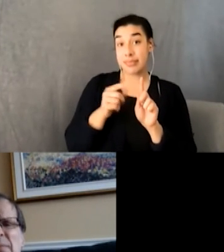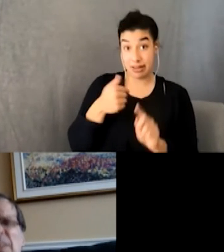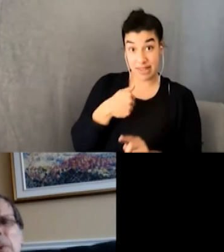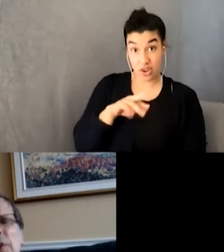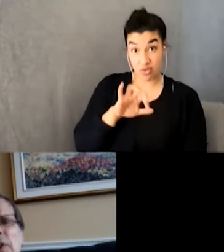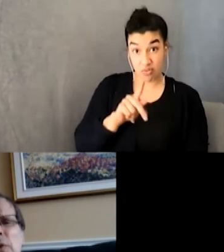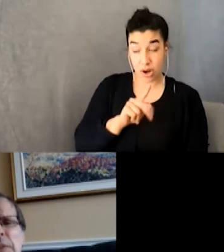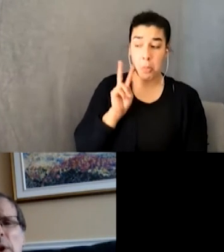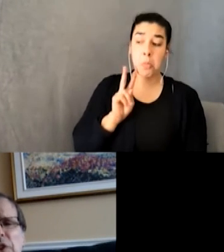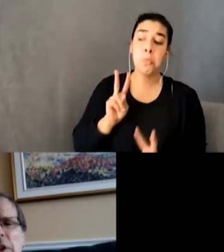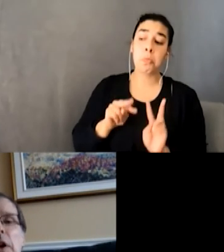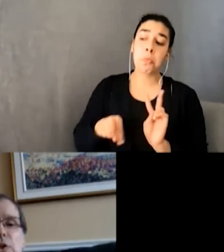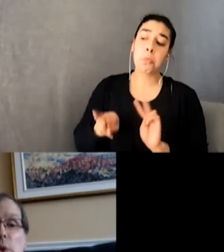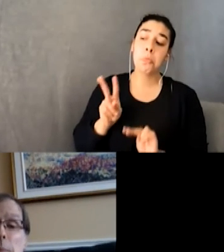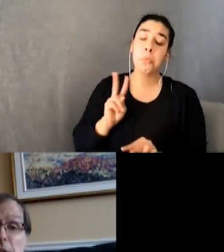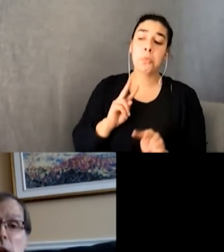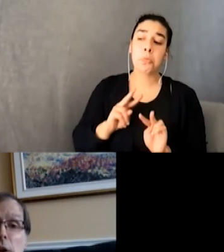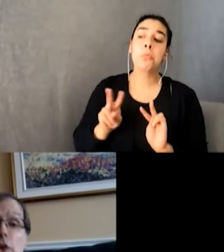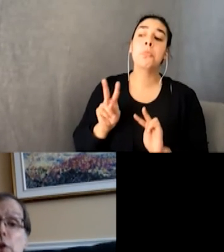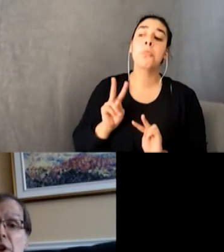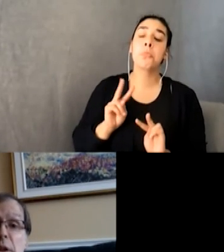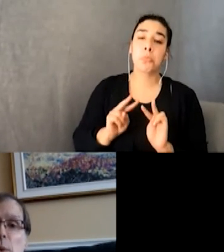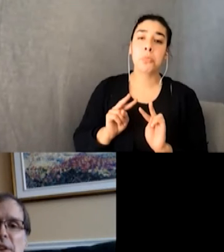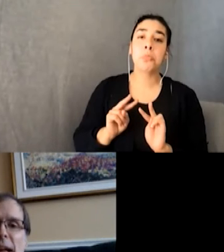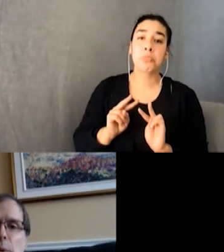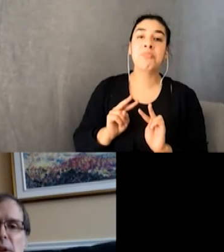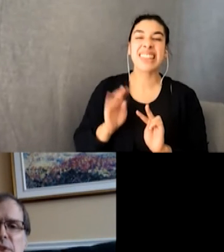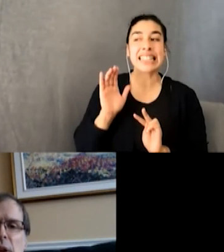From her aloof expression, Julie made it clear she didn’t want to hang with us.